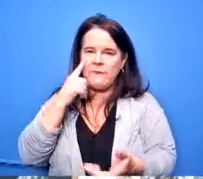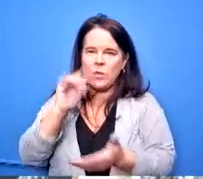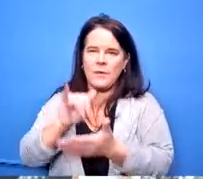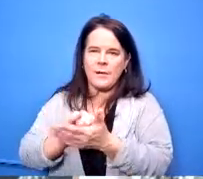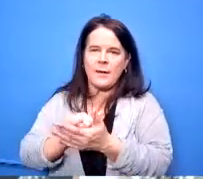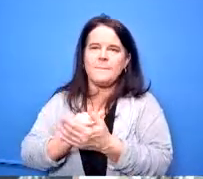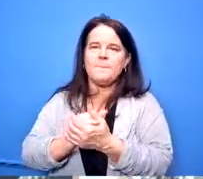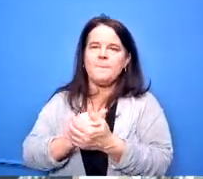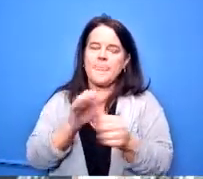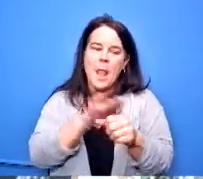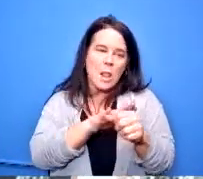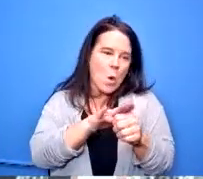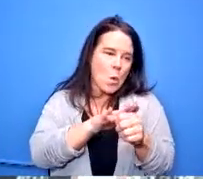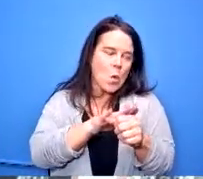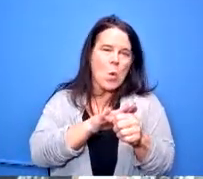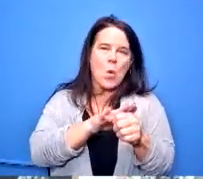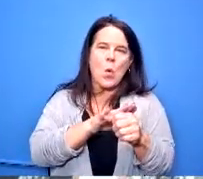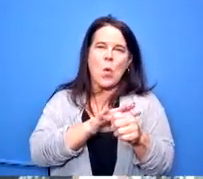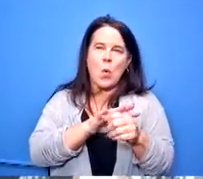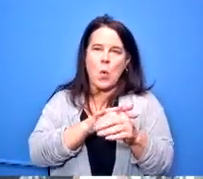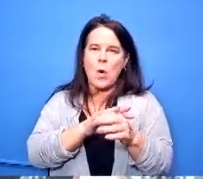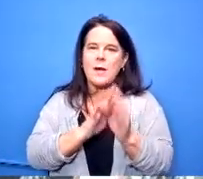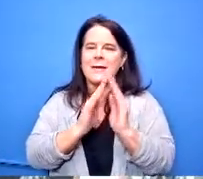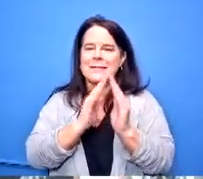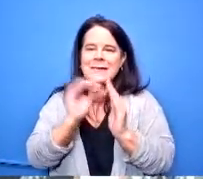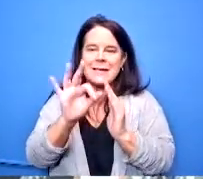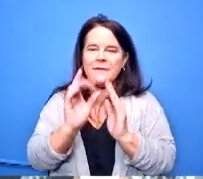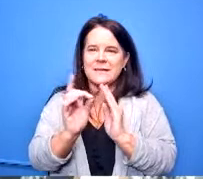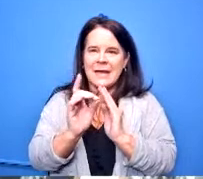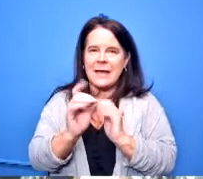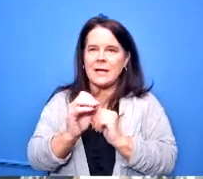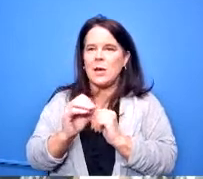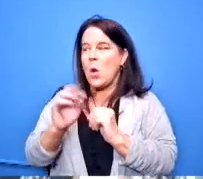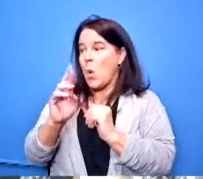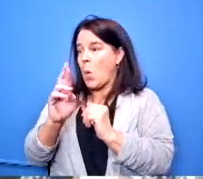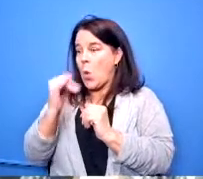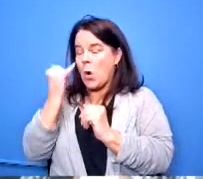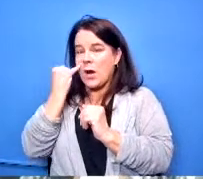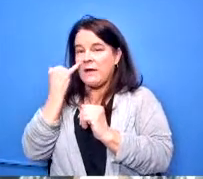um i forget the city of dayton city of dayton or whether it's through through the state their edge